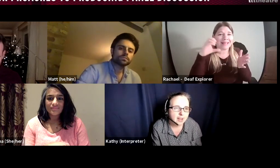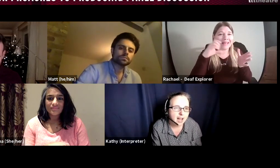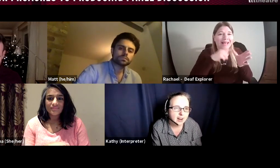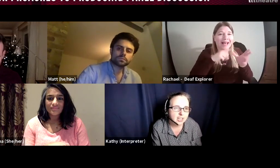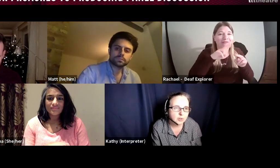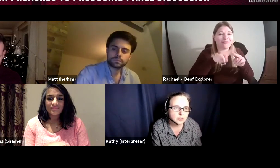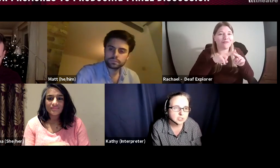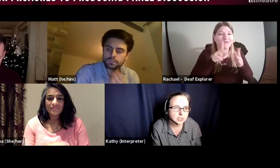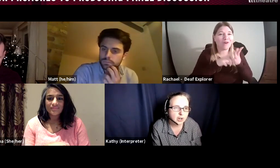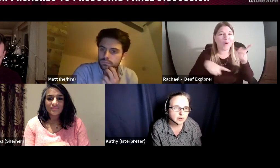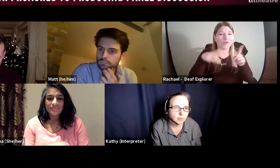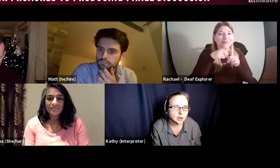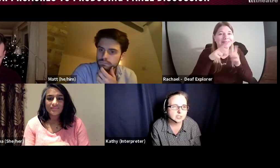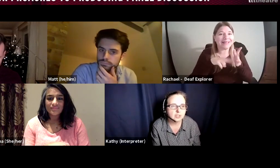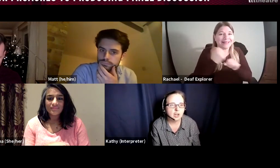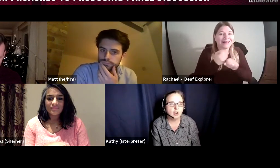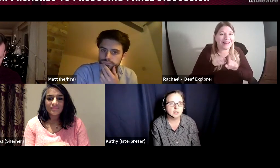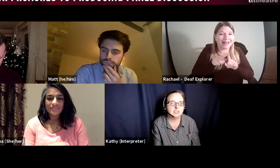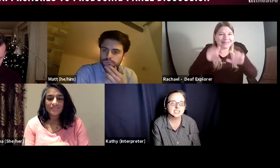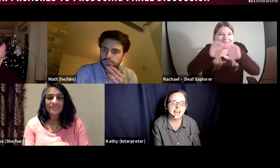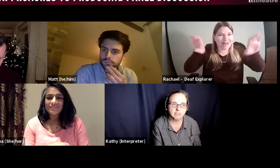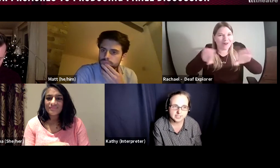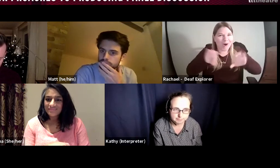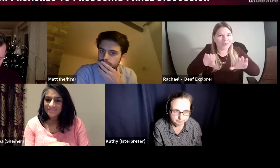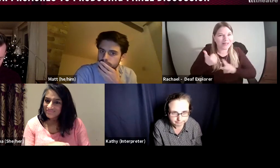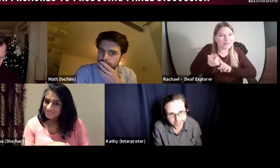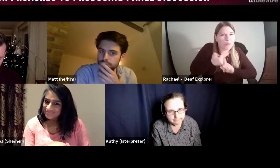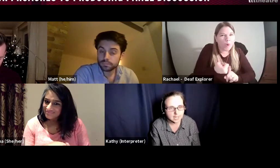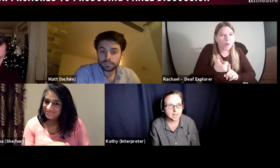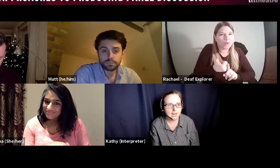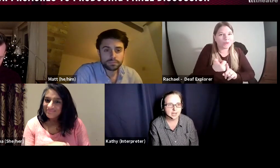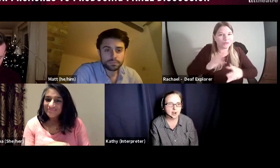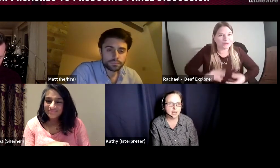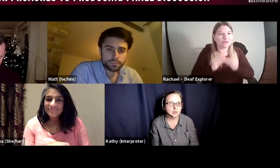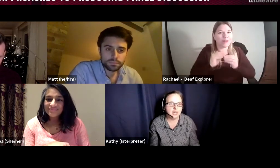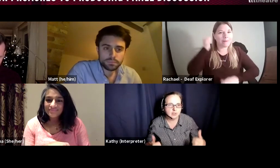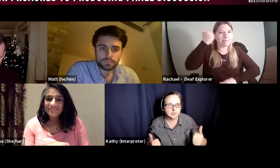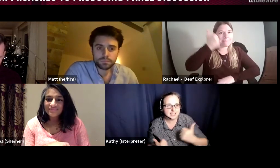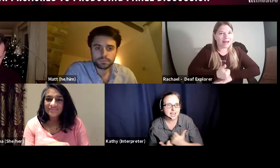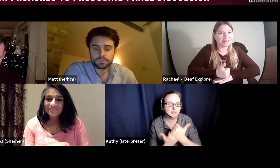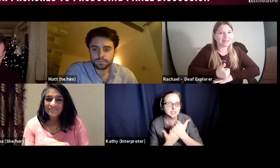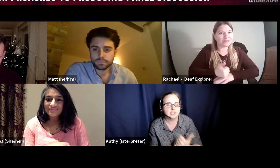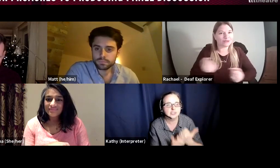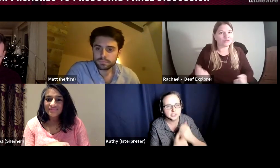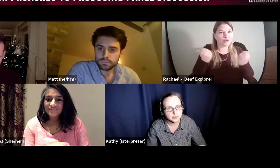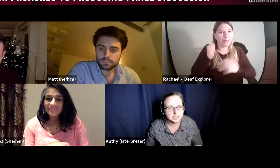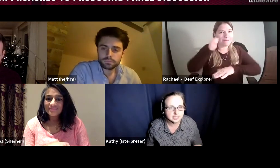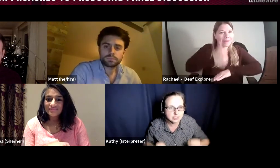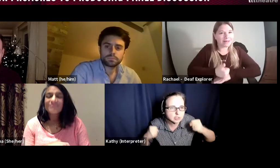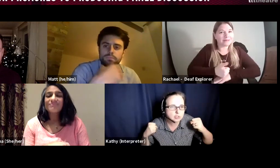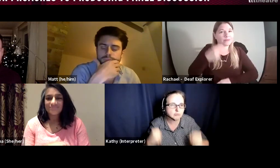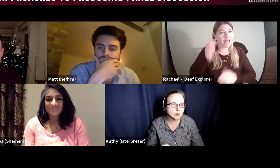and I use the world a lot "Scaffolding", you need that scaffolding under you, you need that strong